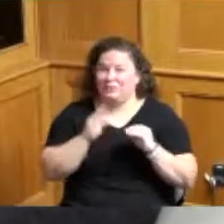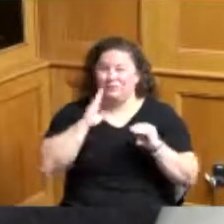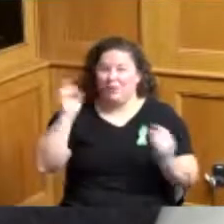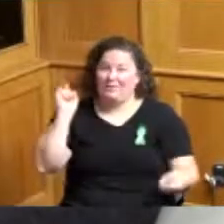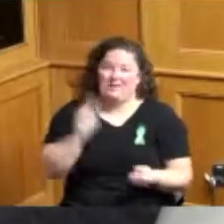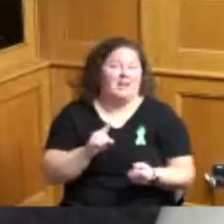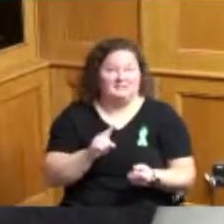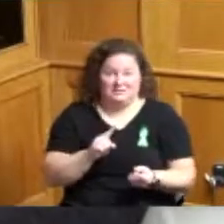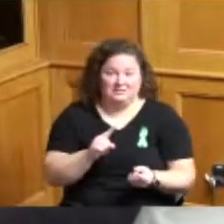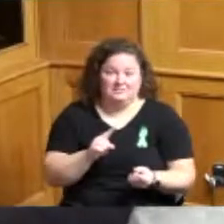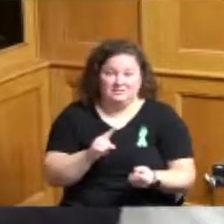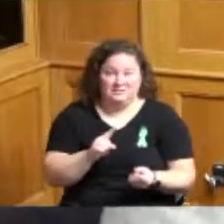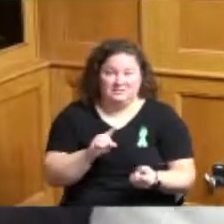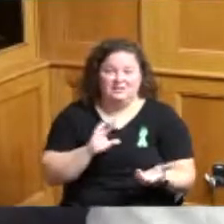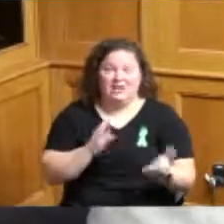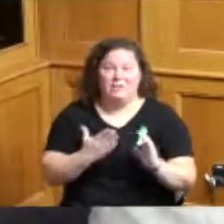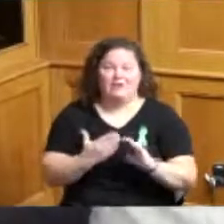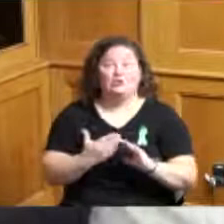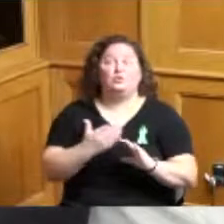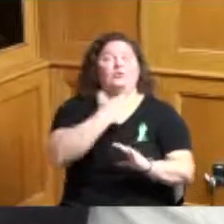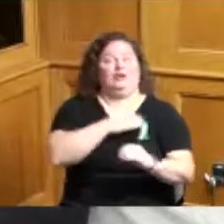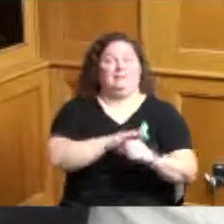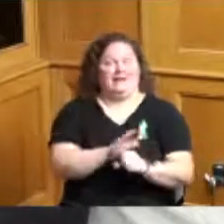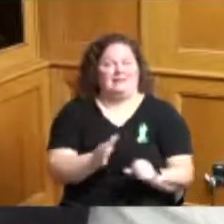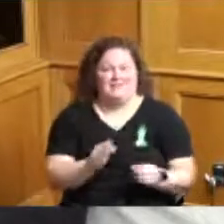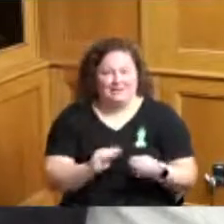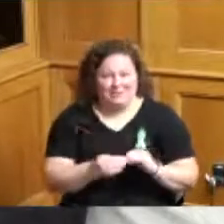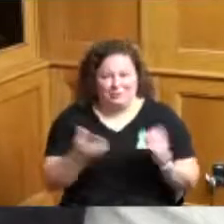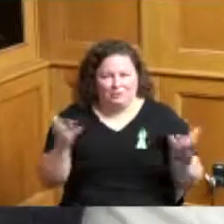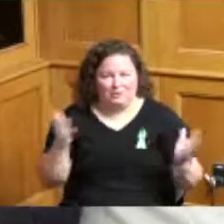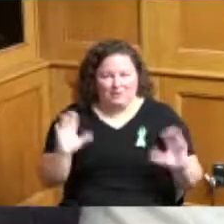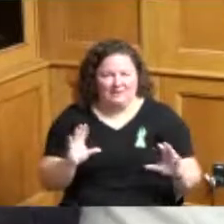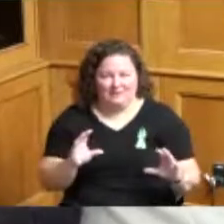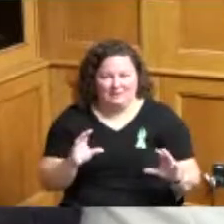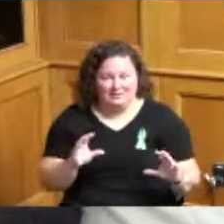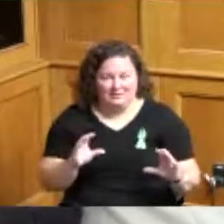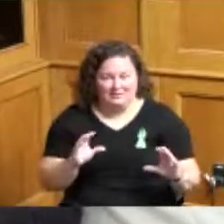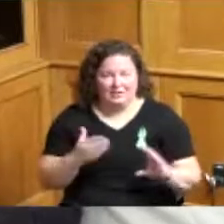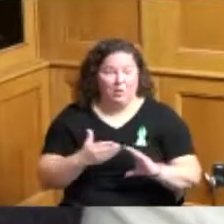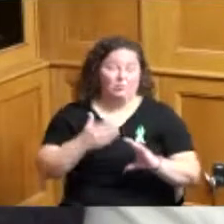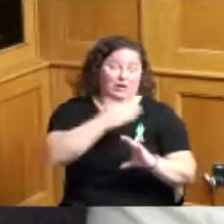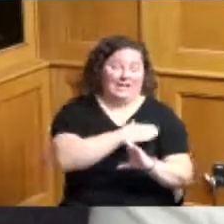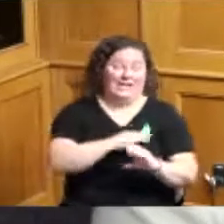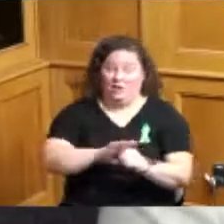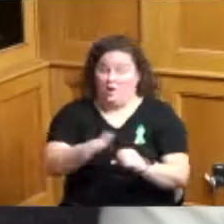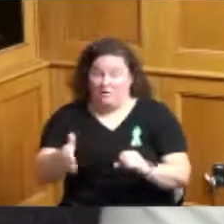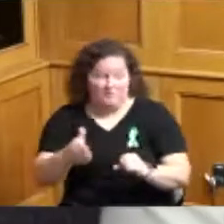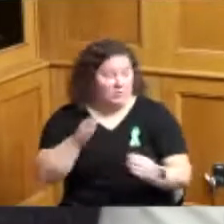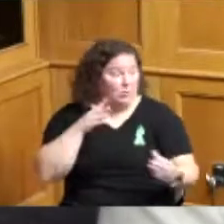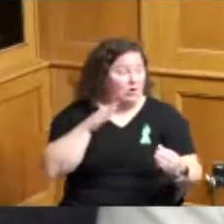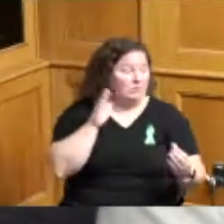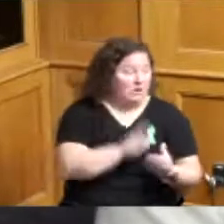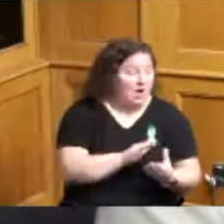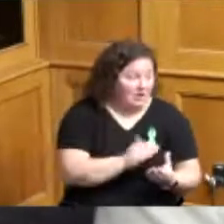already had pre-pandemic and then if you come back here it's kind of like you're cutting two two sets